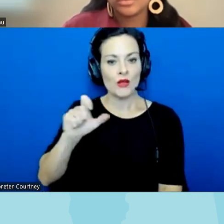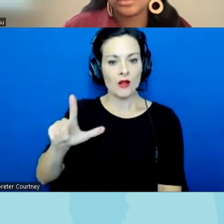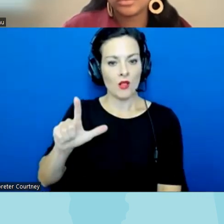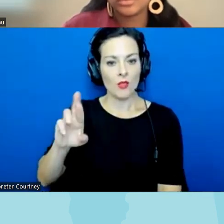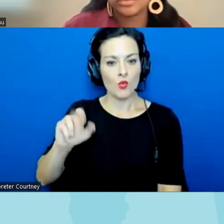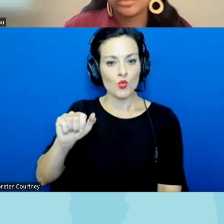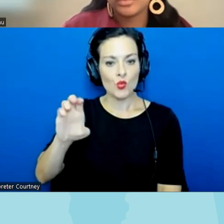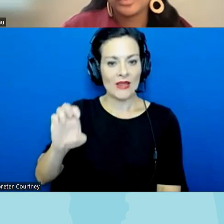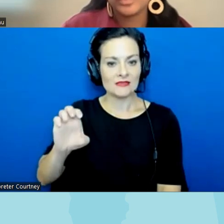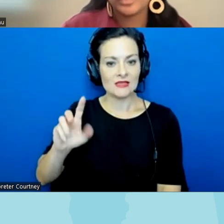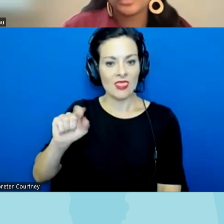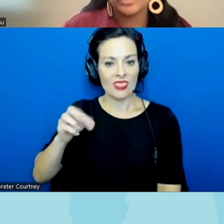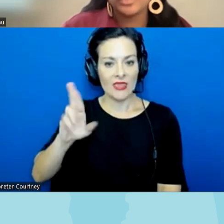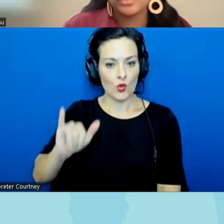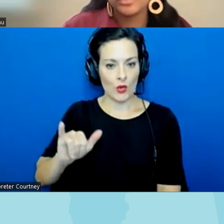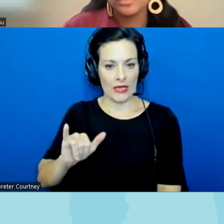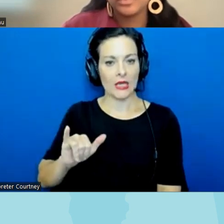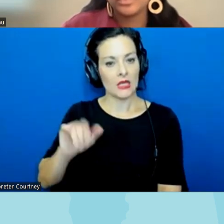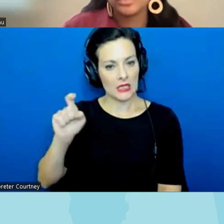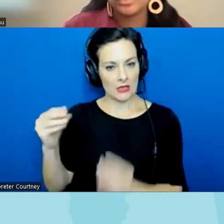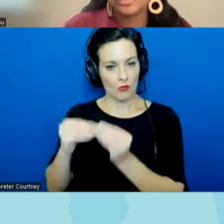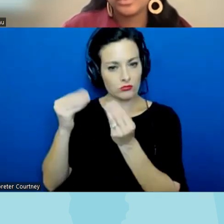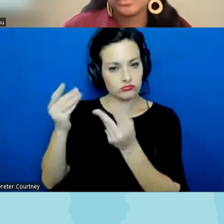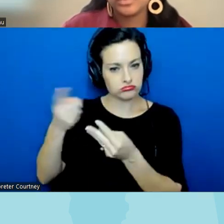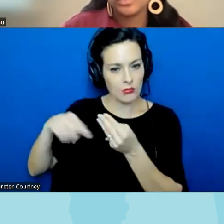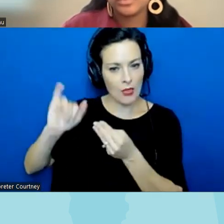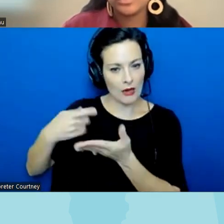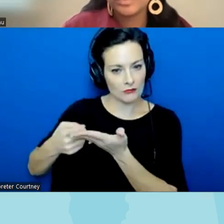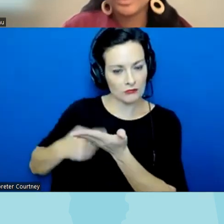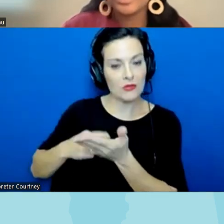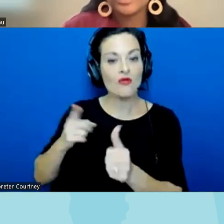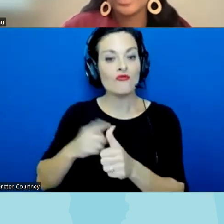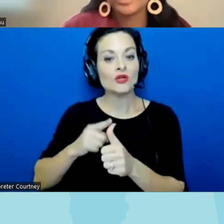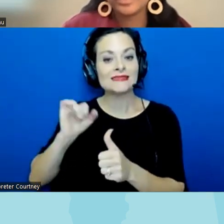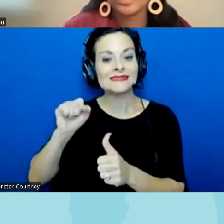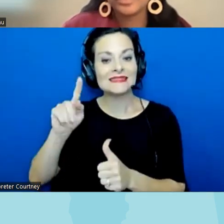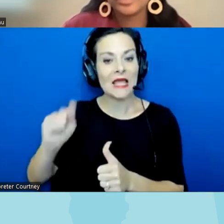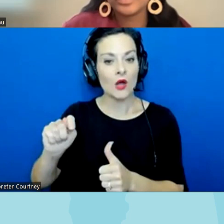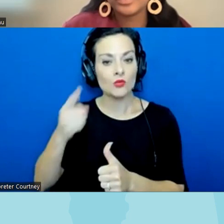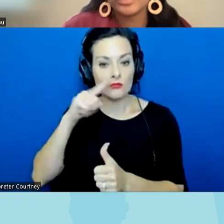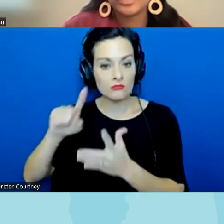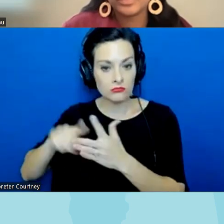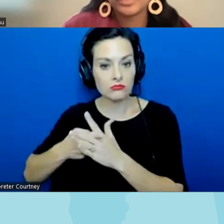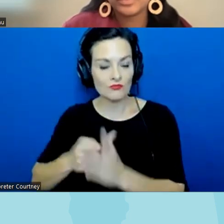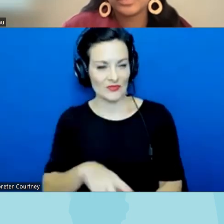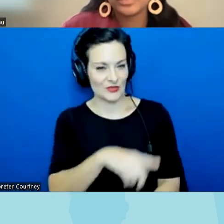race Theory we'd love to hear from you both about that um maybe Scout and then Justice sure so we